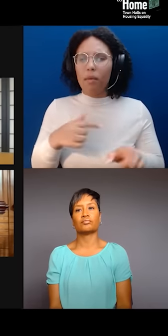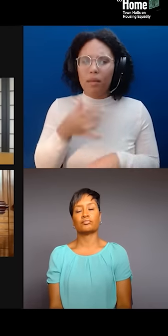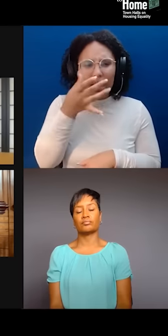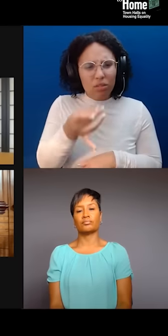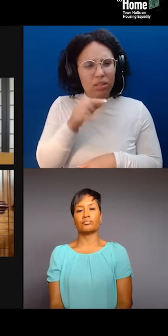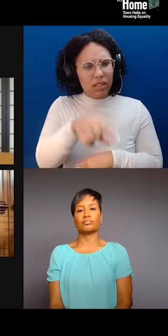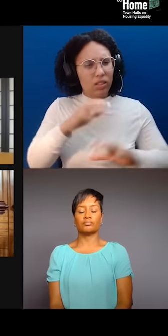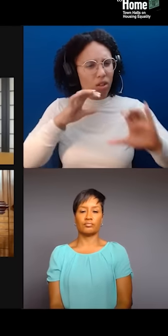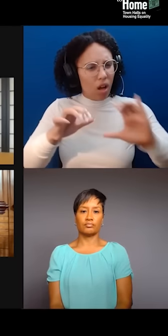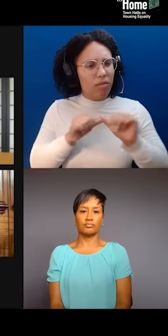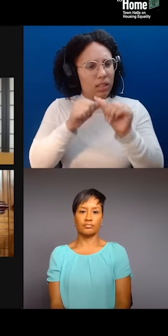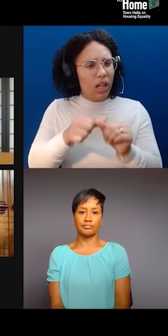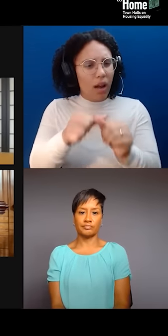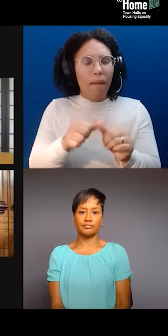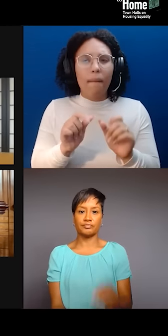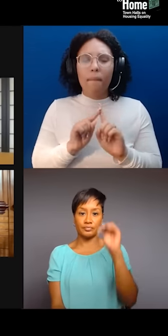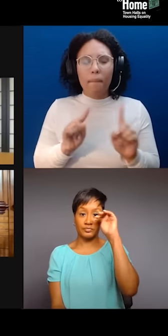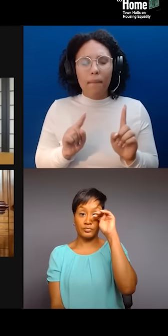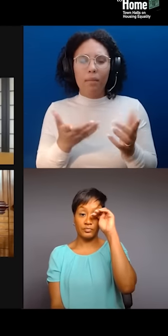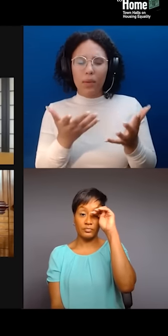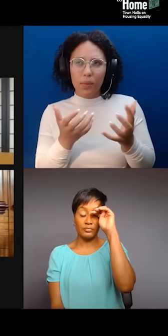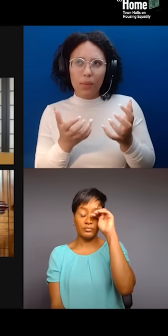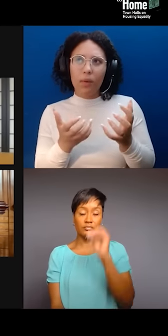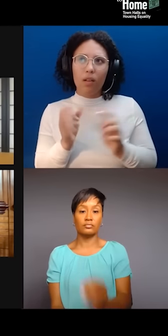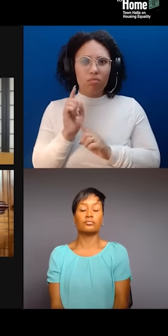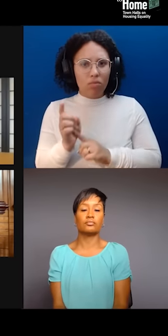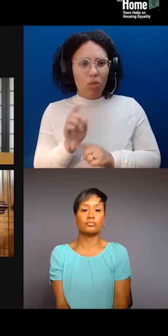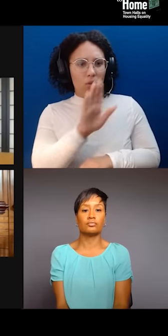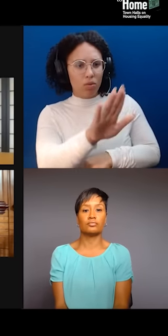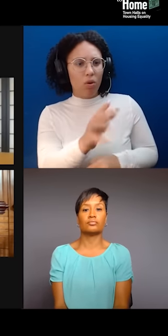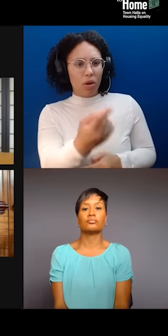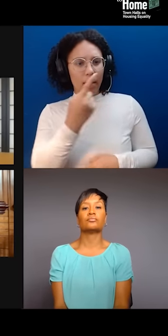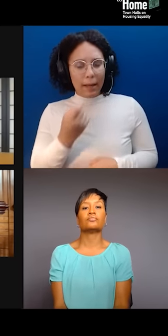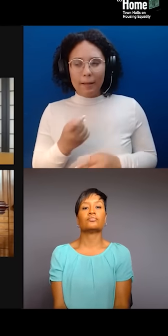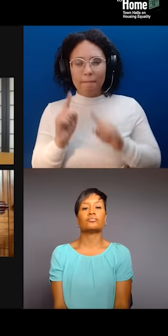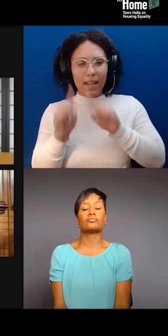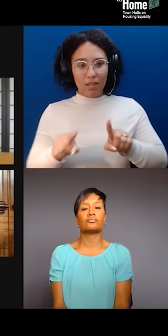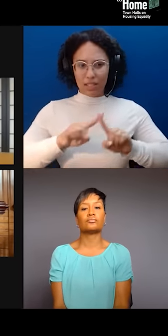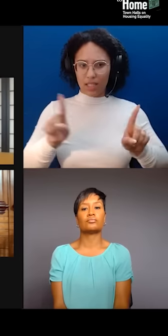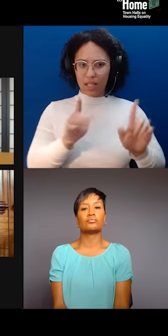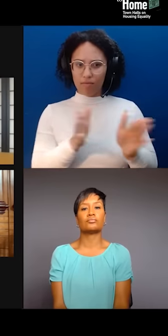kind of answer your questions kind of in a different way, which is that people who we think are allies in Chinatown,